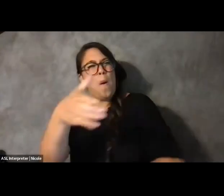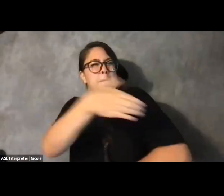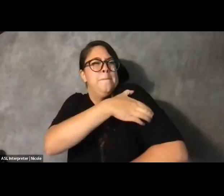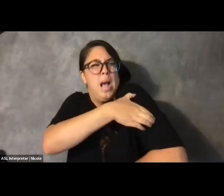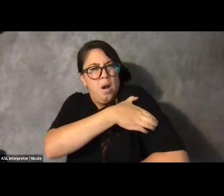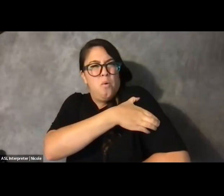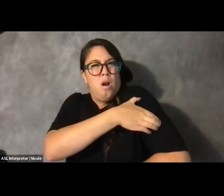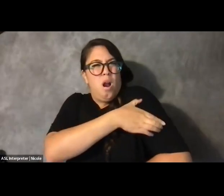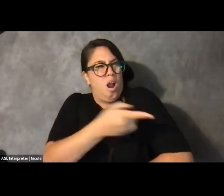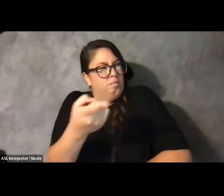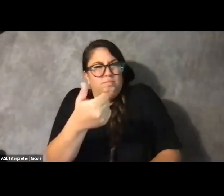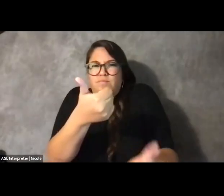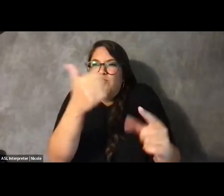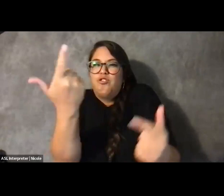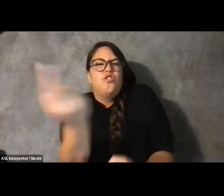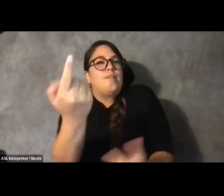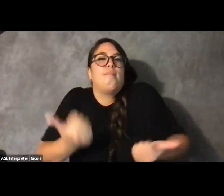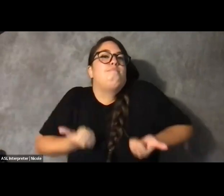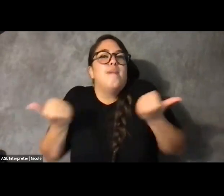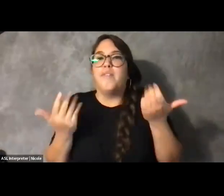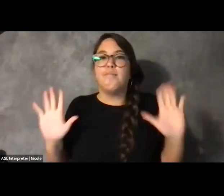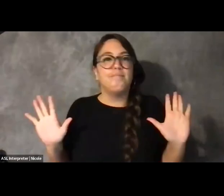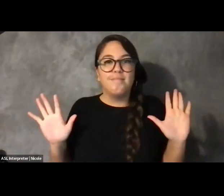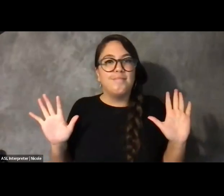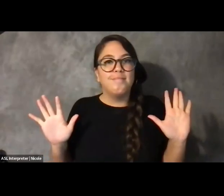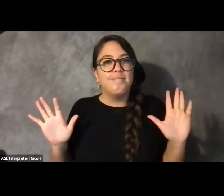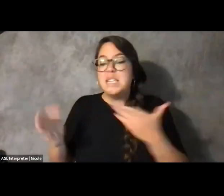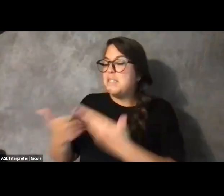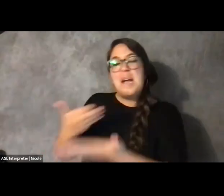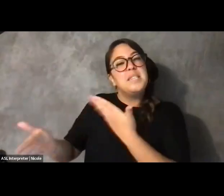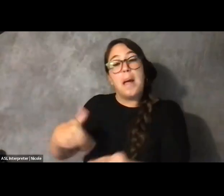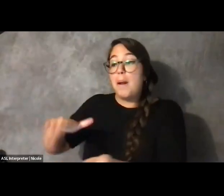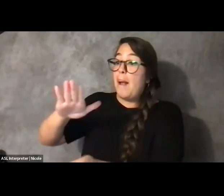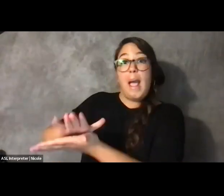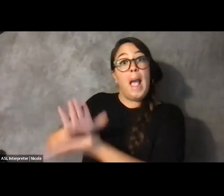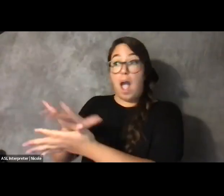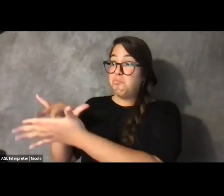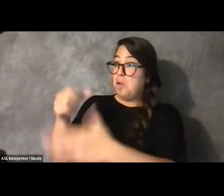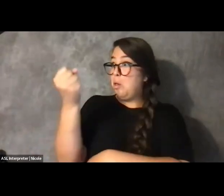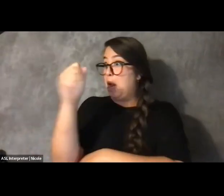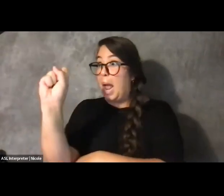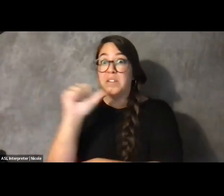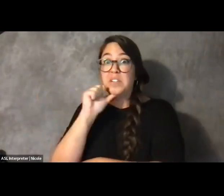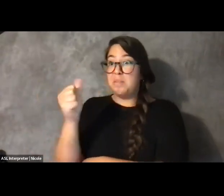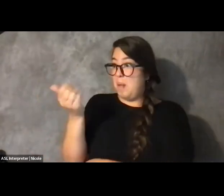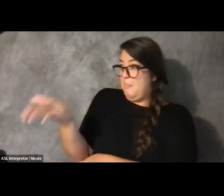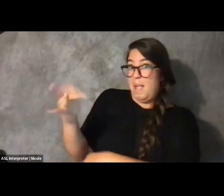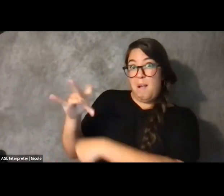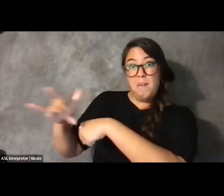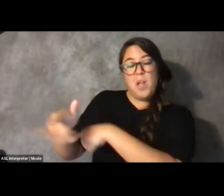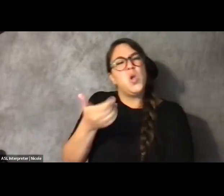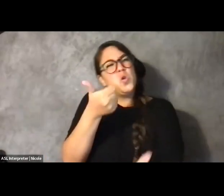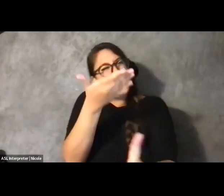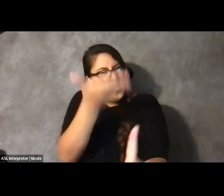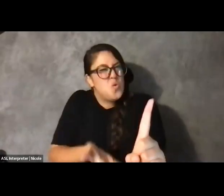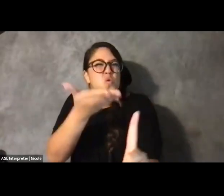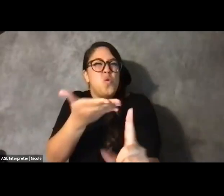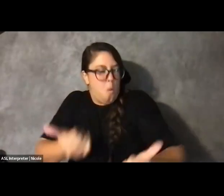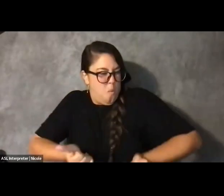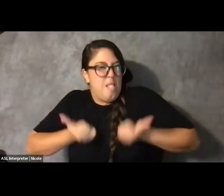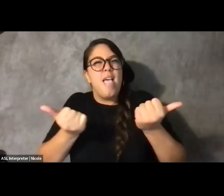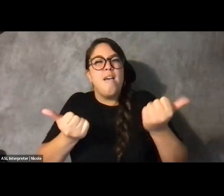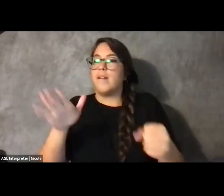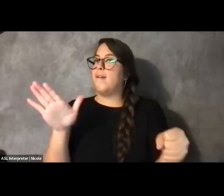Even if academic activism and scholarly activism didn't exist, you existing is enough.